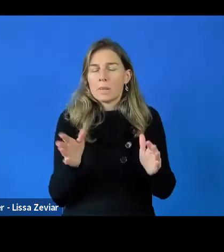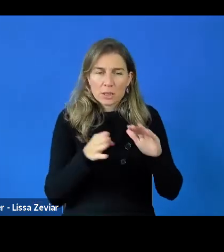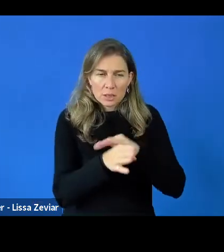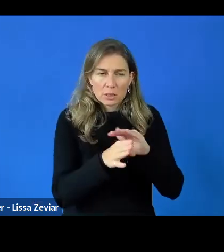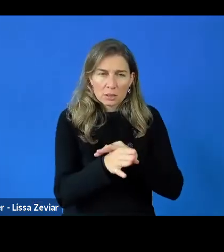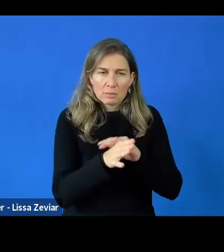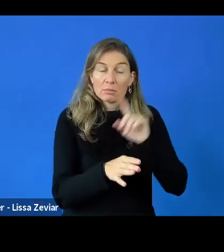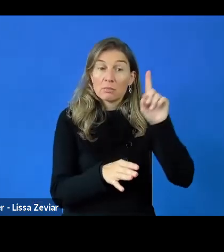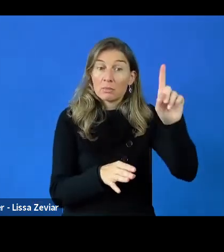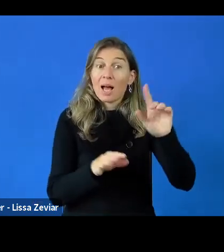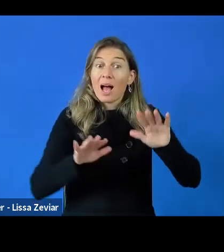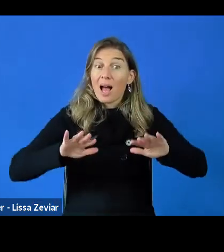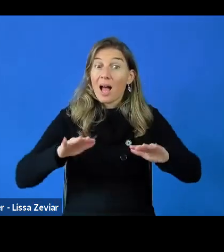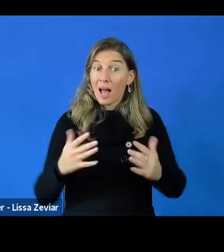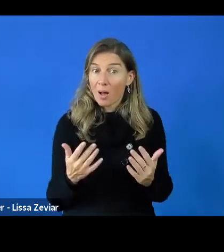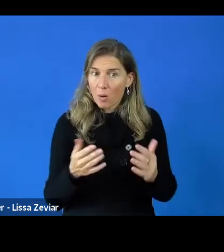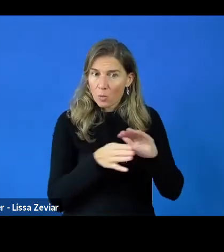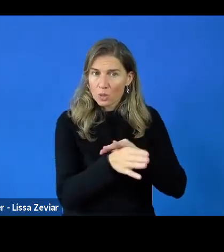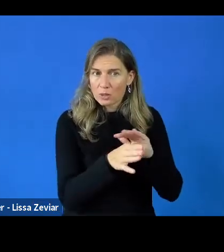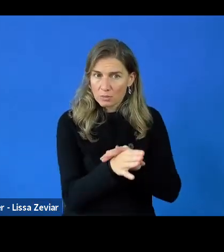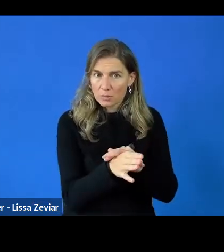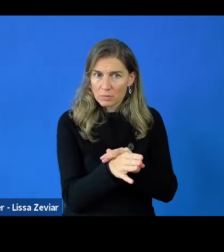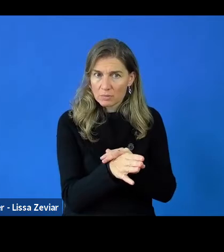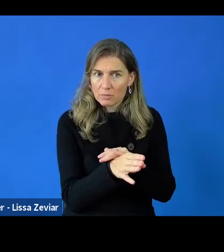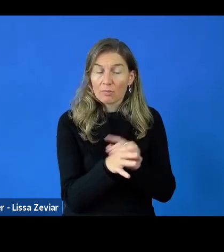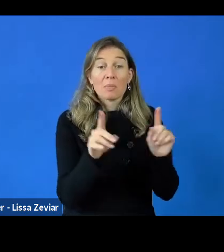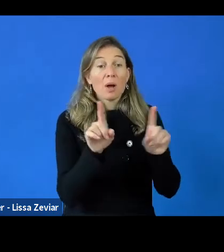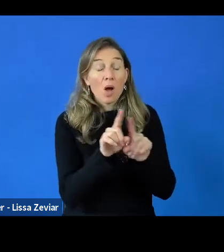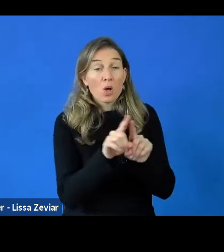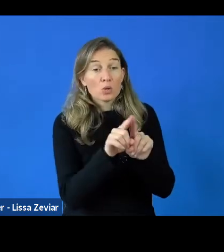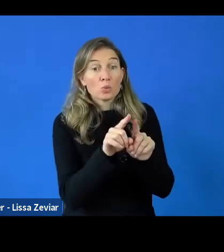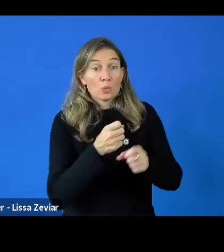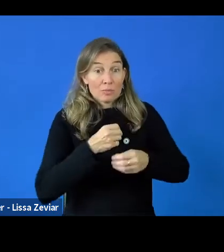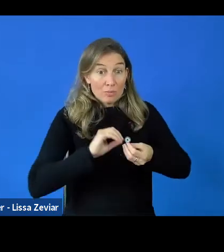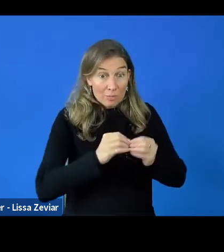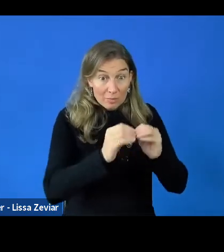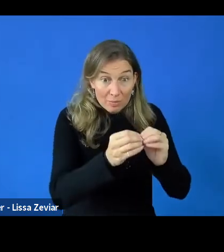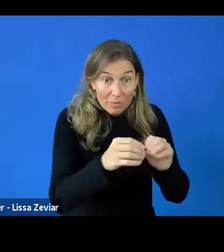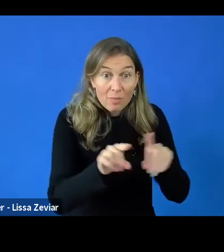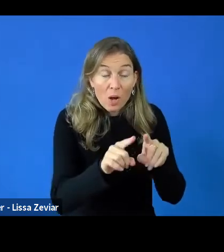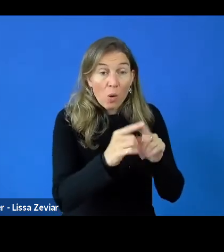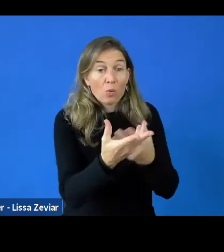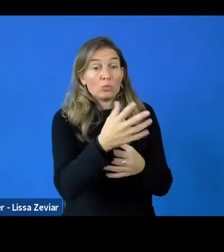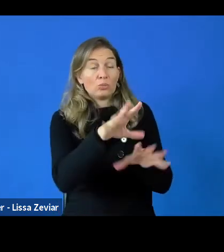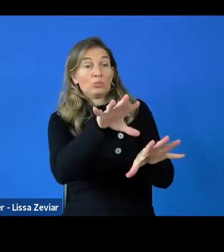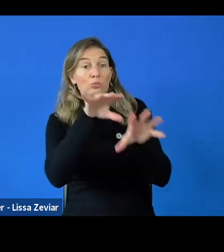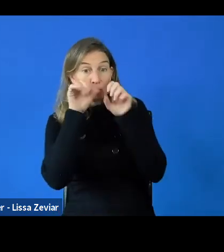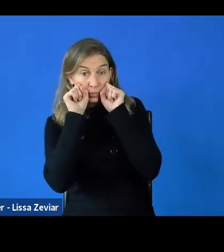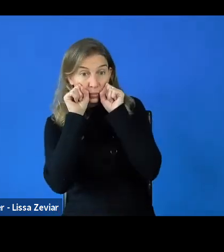Not only accessible to make it, but also to consume it. So the media player is also accessible in itself.